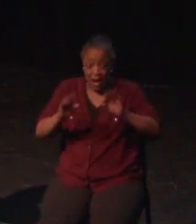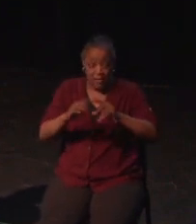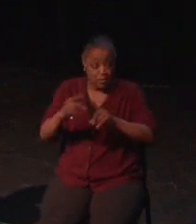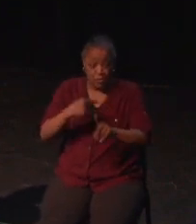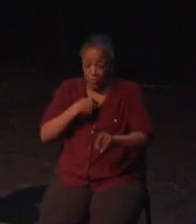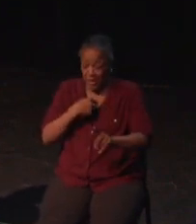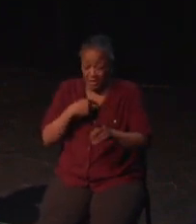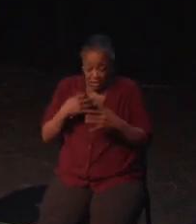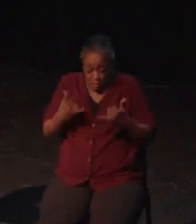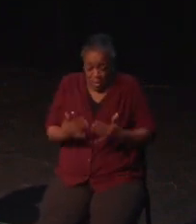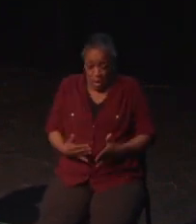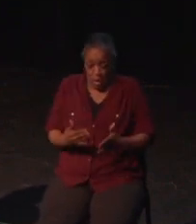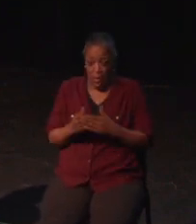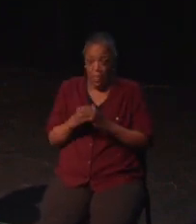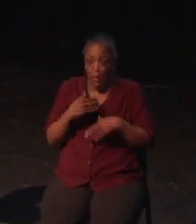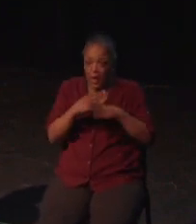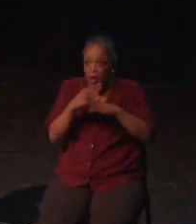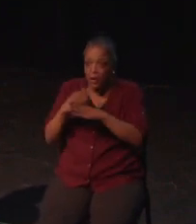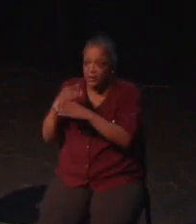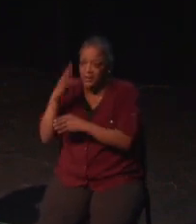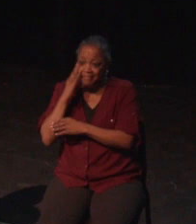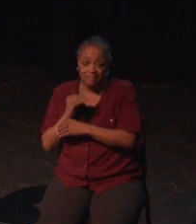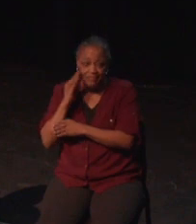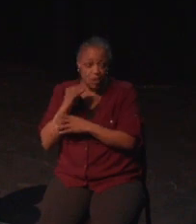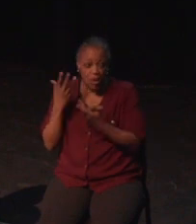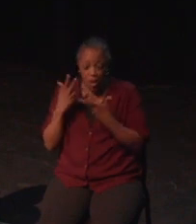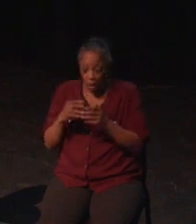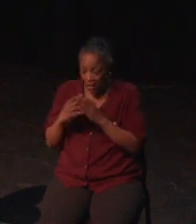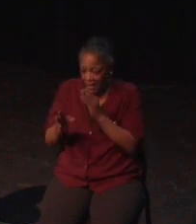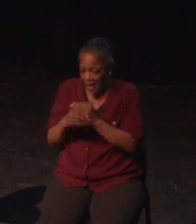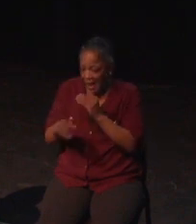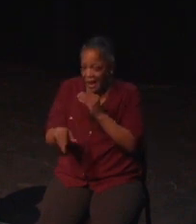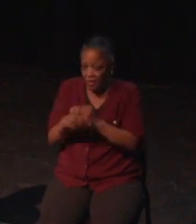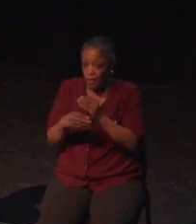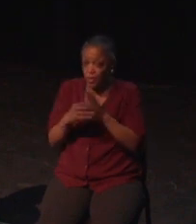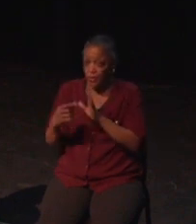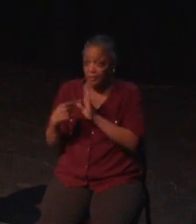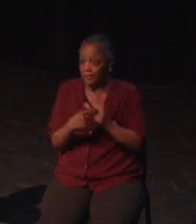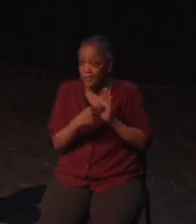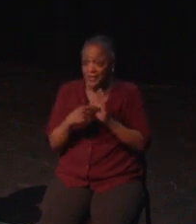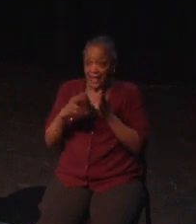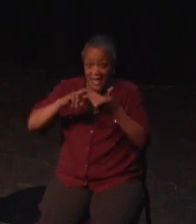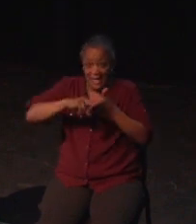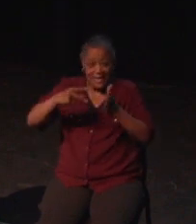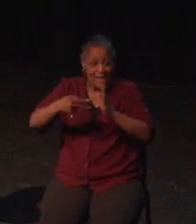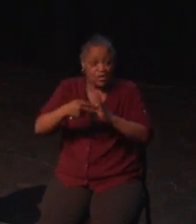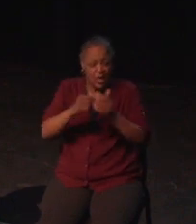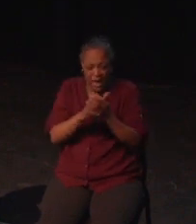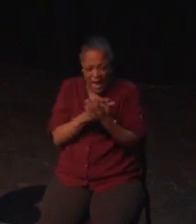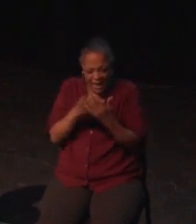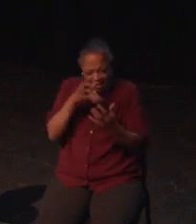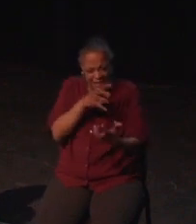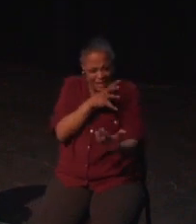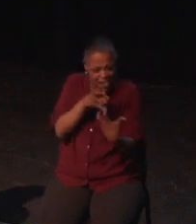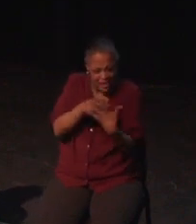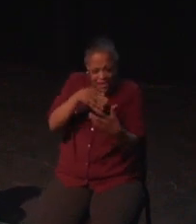The layout that worked for me was pretty different to my friends, and they jokingly told me how weird I was, and how they have no idea how I was